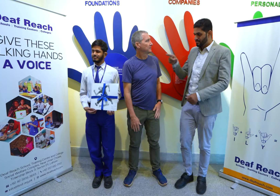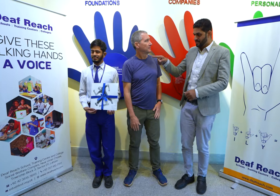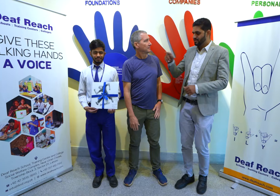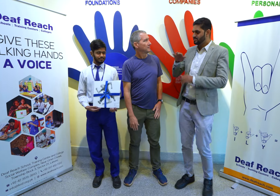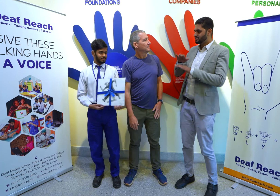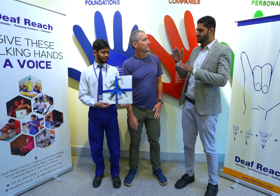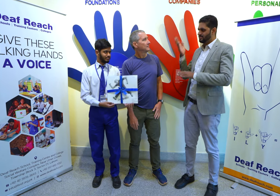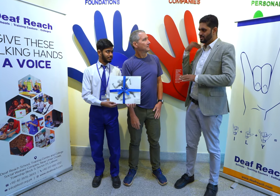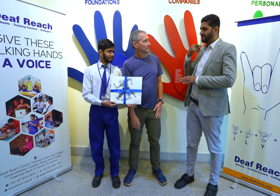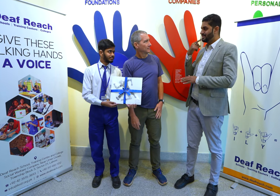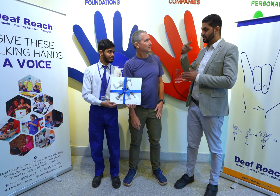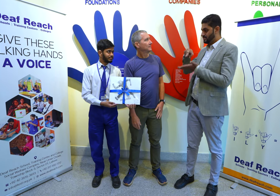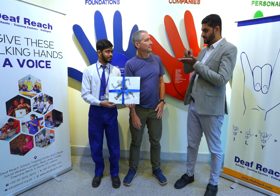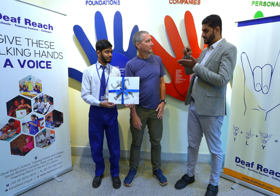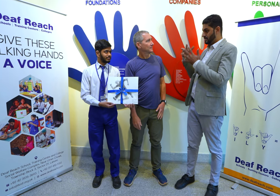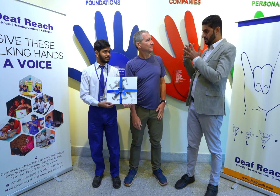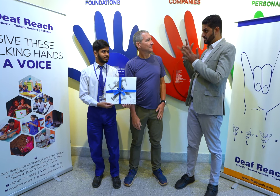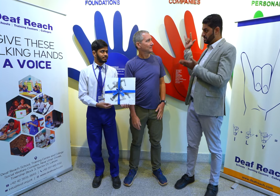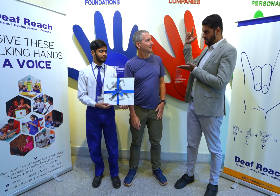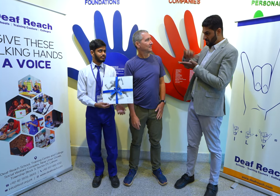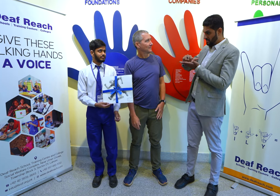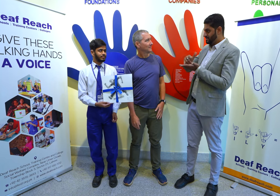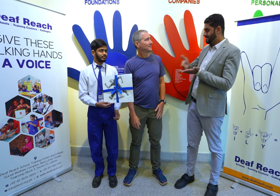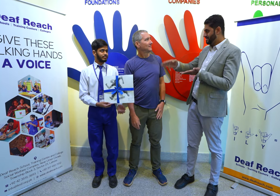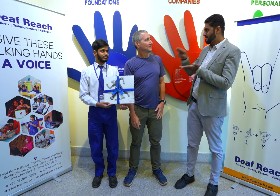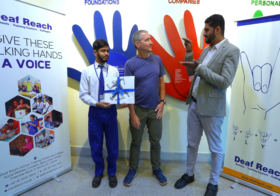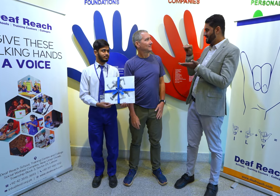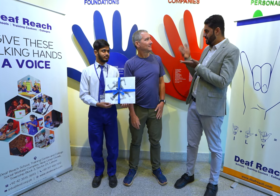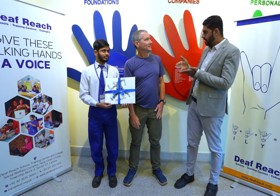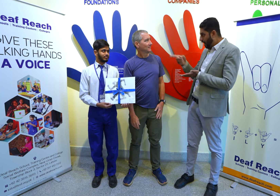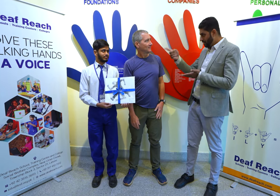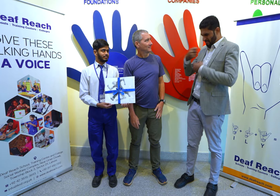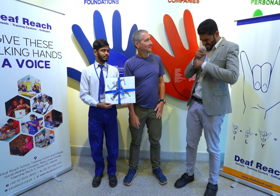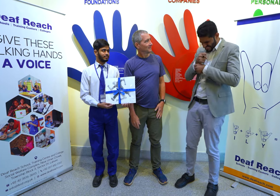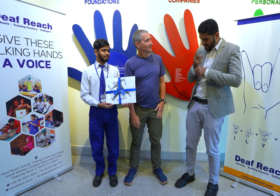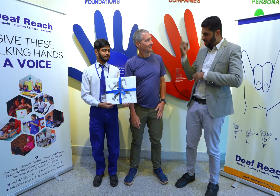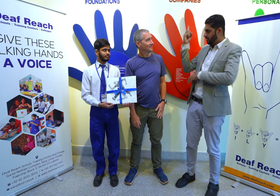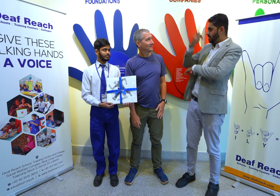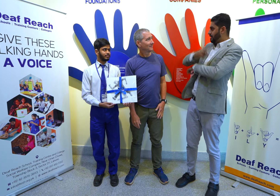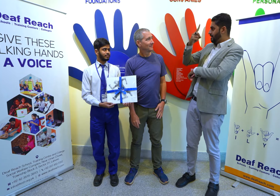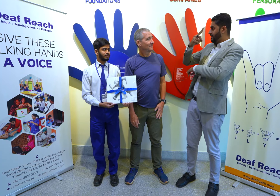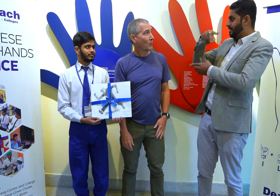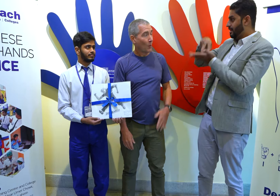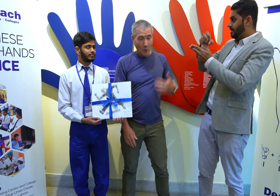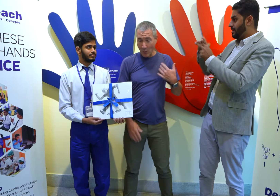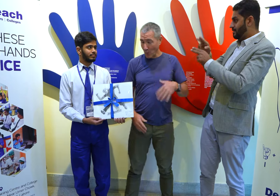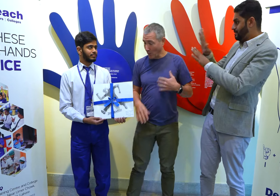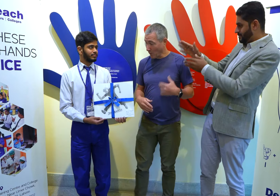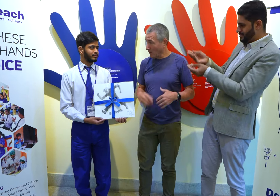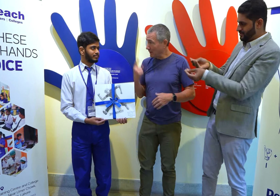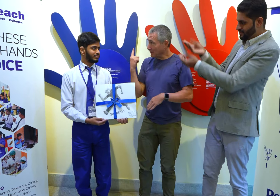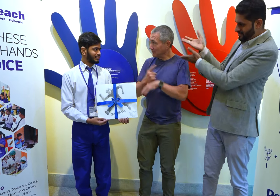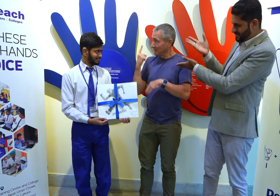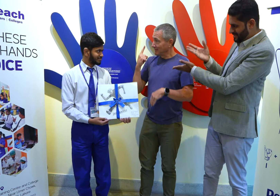When we learned that you, Joel, would be flying here from America, he created this gift for you in one day! This is for you, Joel. - Wow, in one day?!